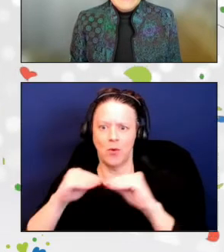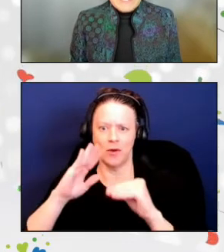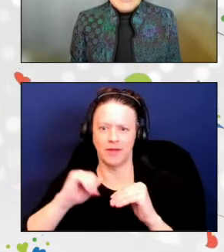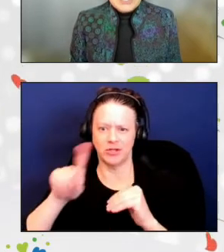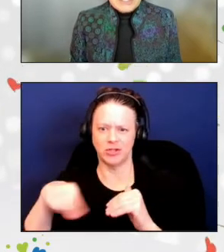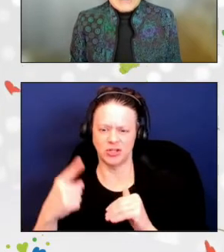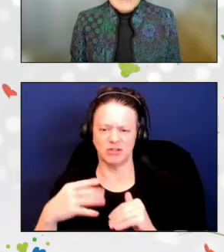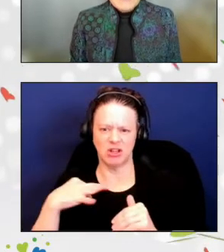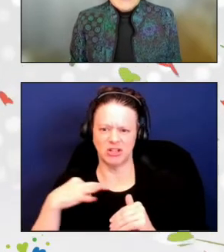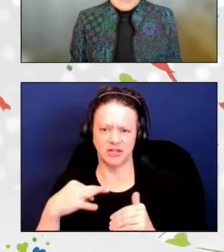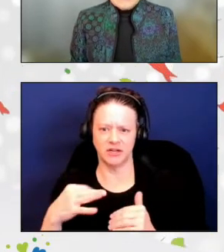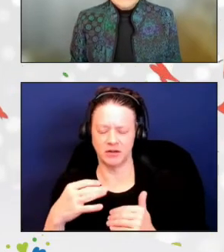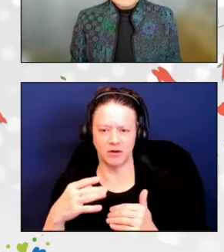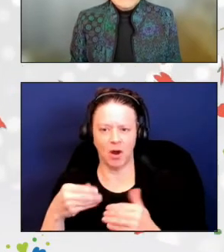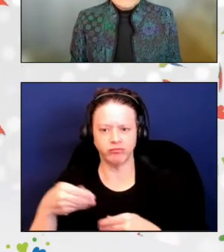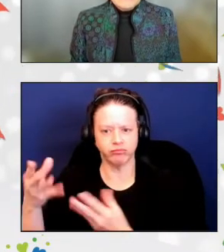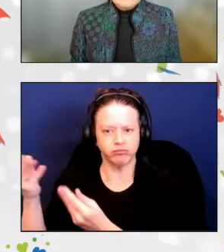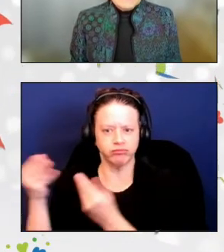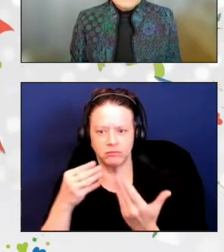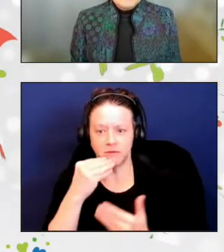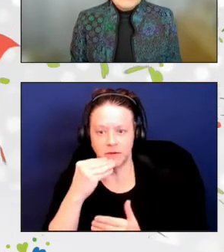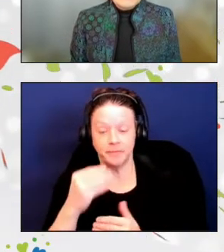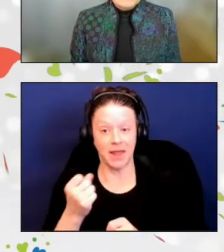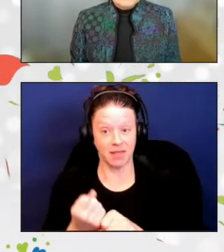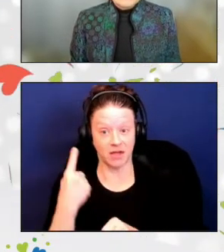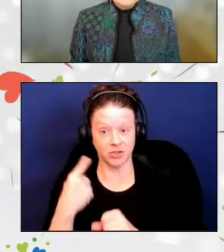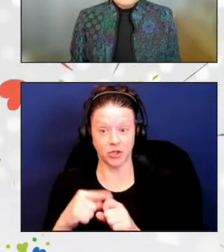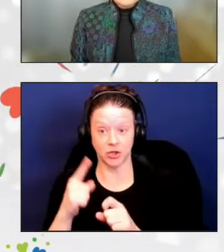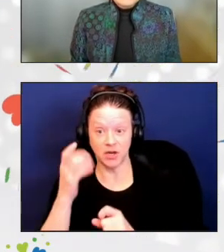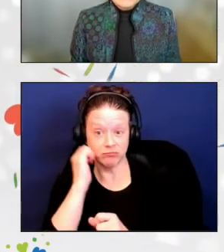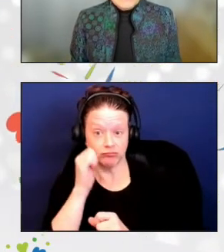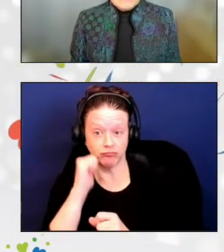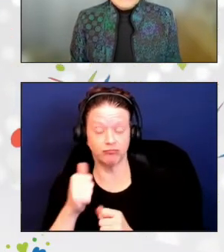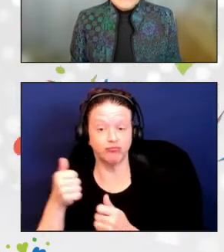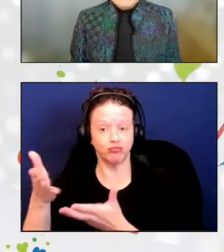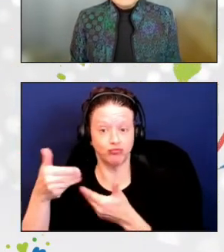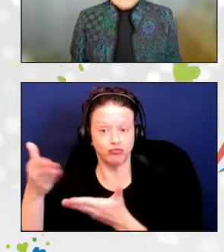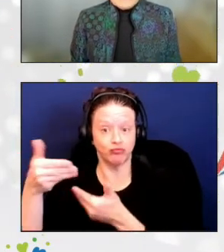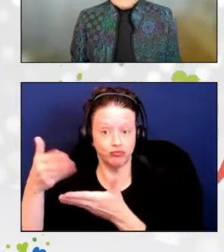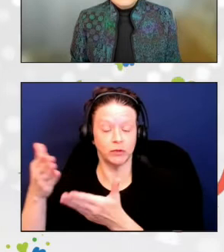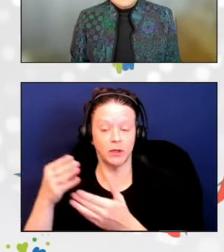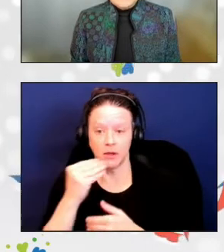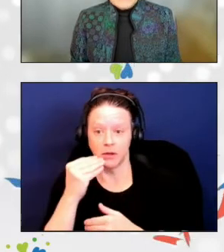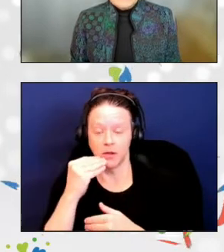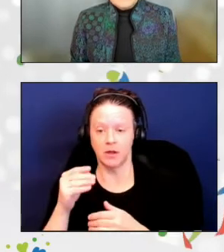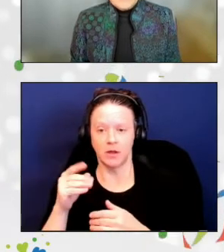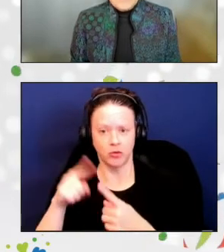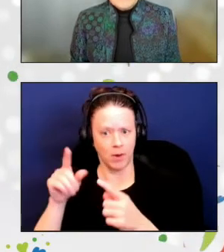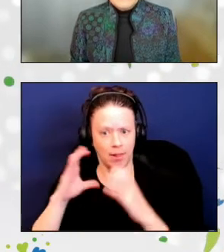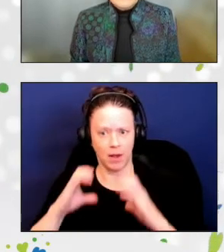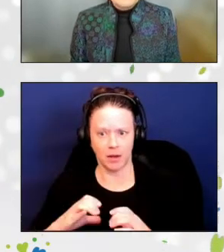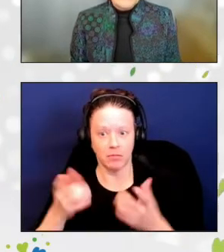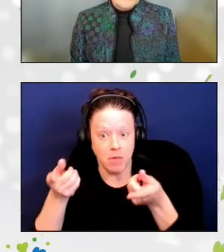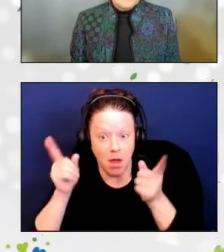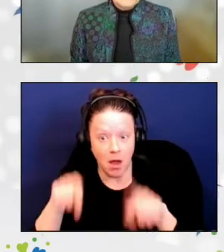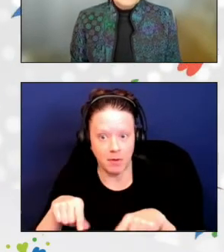Last year, Harris was making daily meal delivery to a client and found that the man had fallen in his home